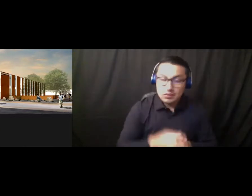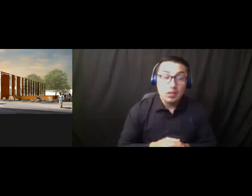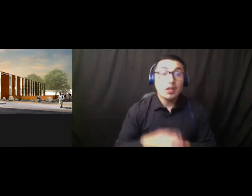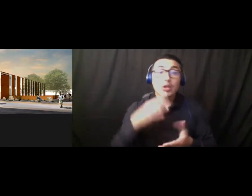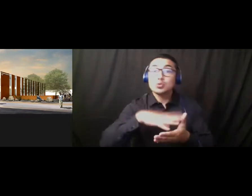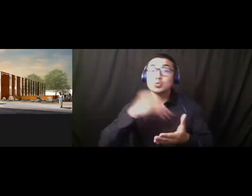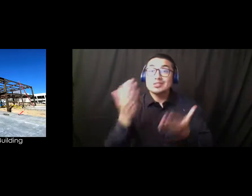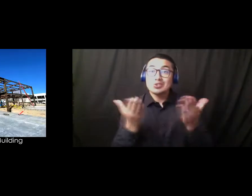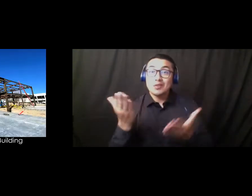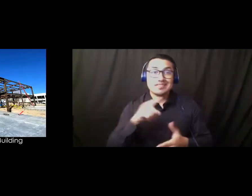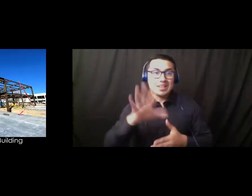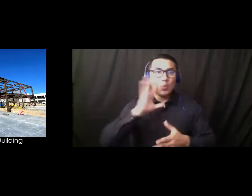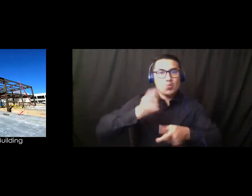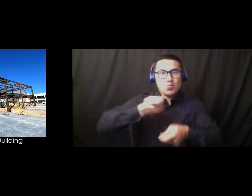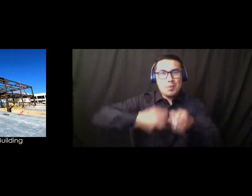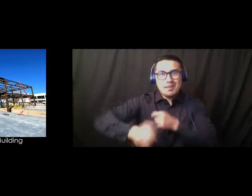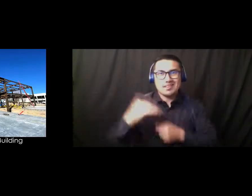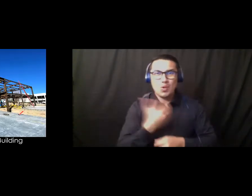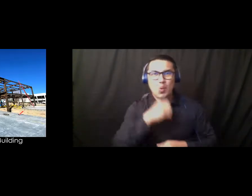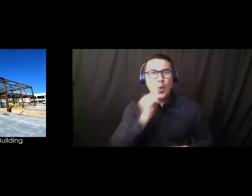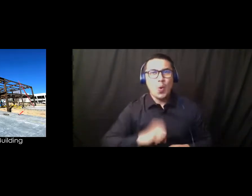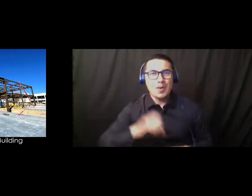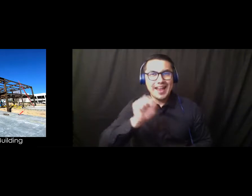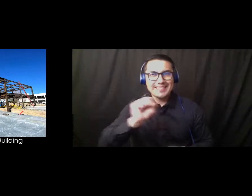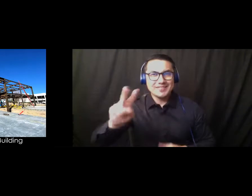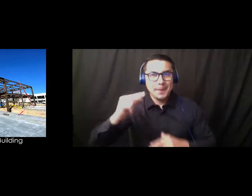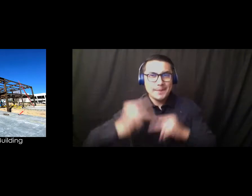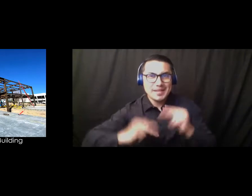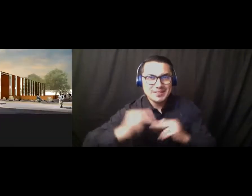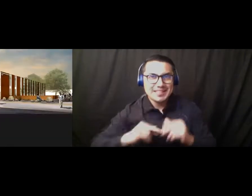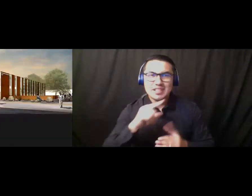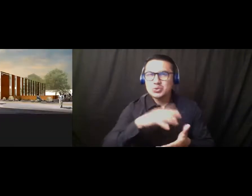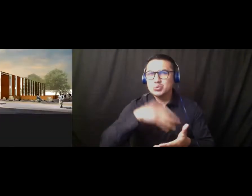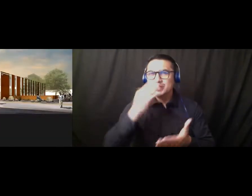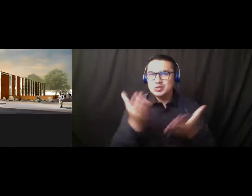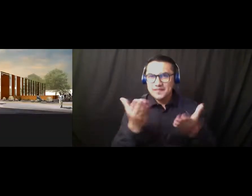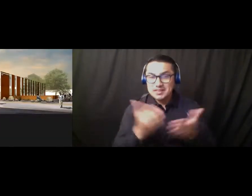the existing Student Services building. It's um, it is currently being constructed.